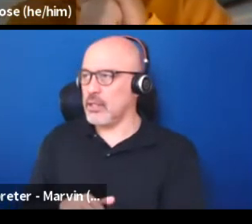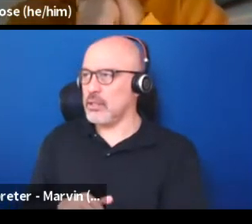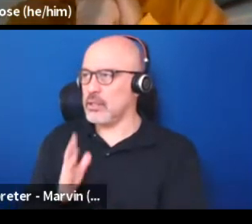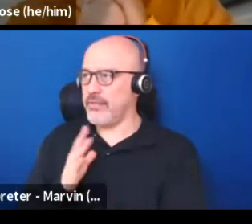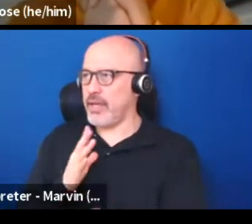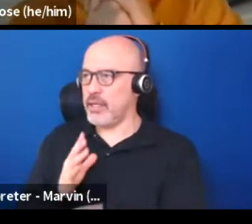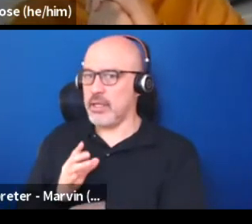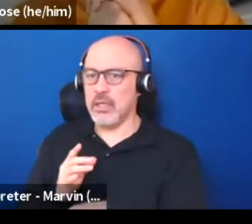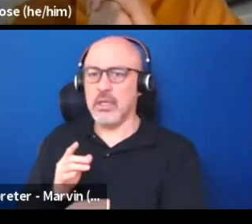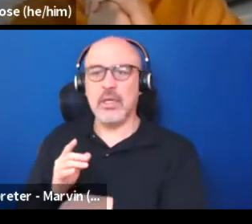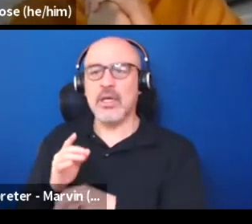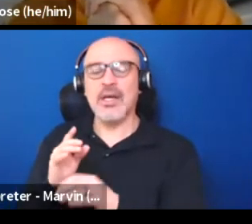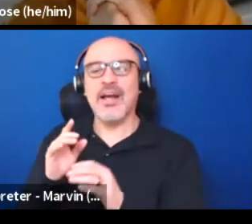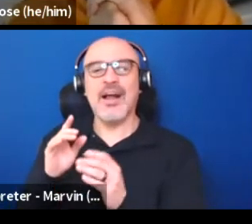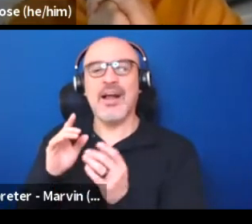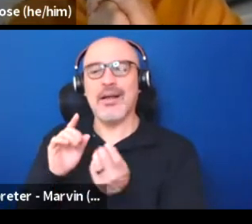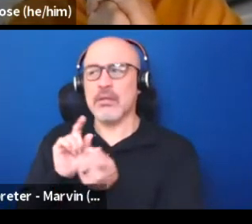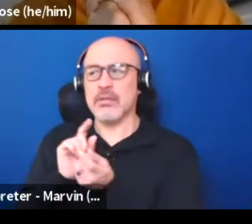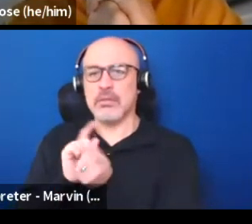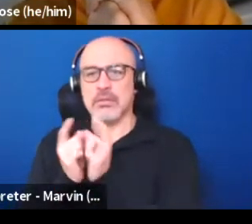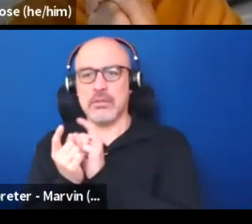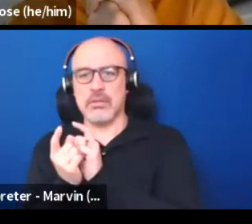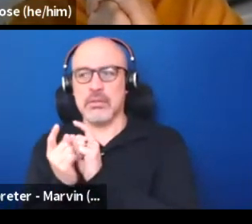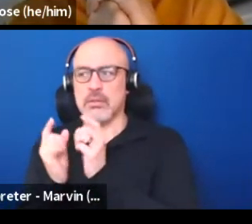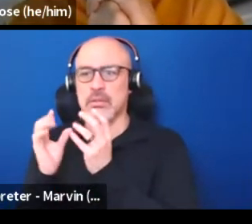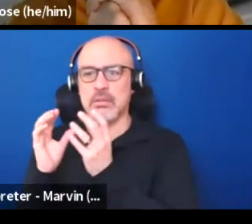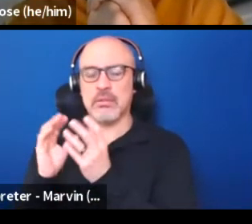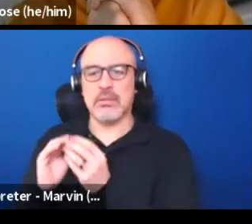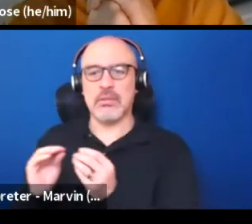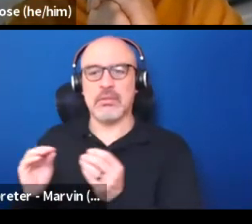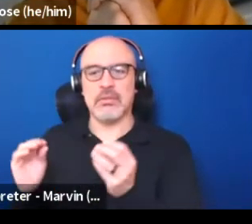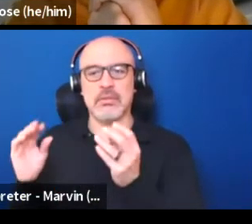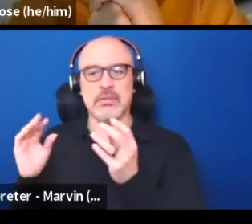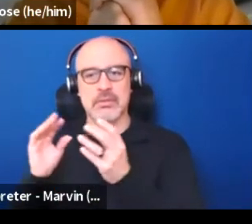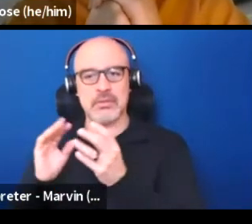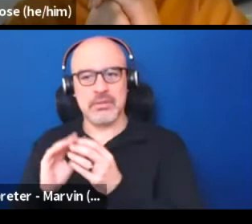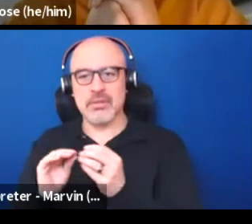Well, but when we lean in, Kathy's idea of reinventing